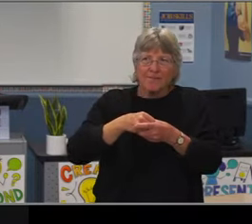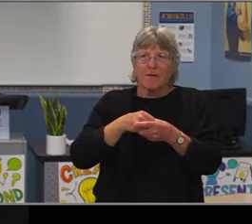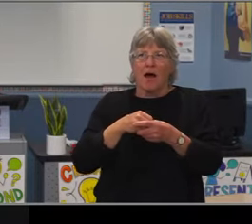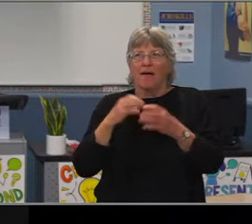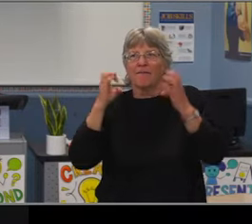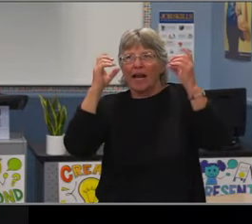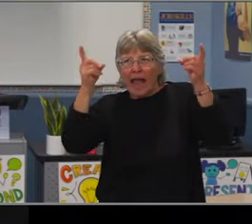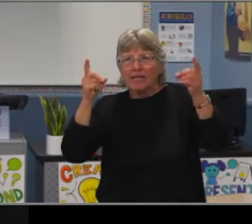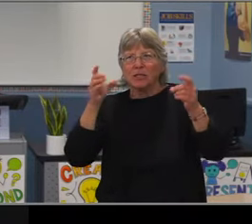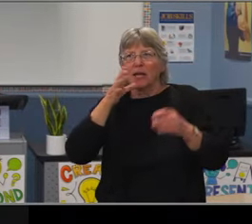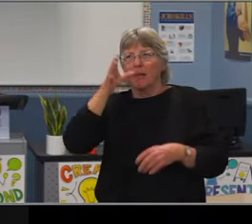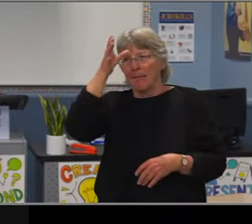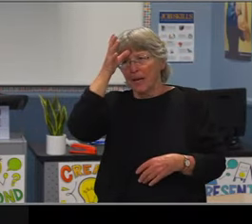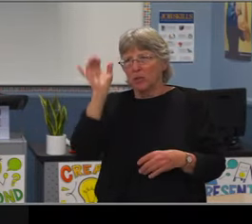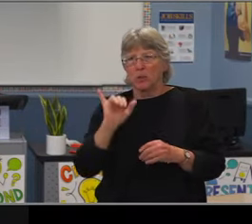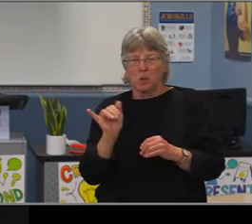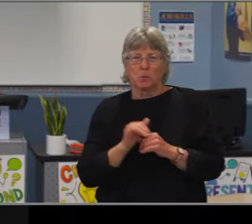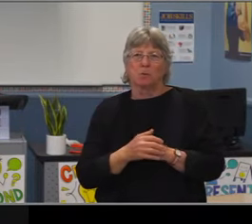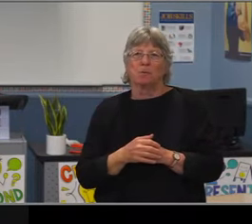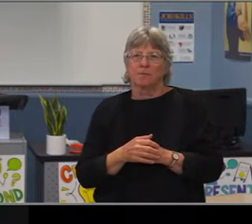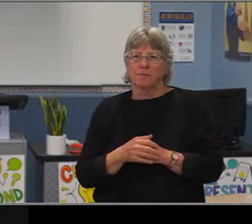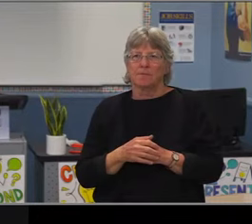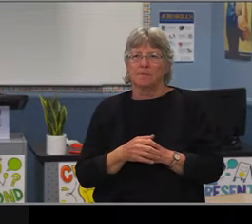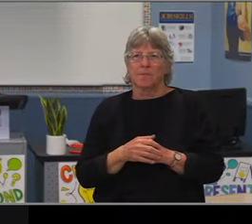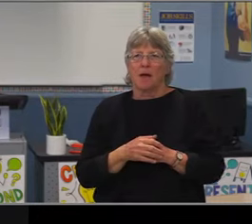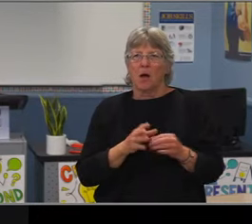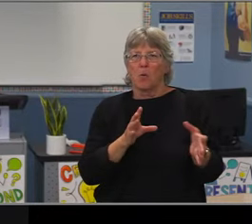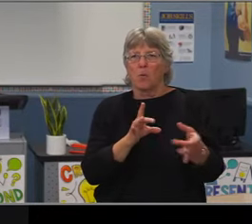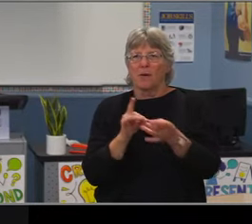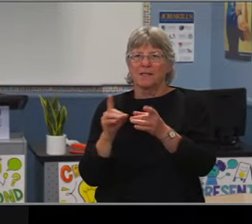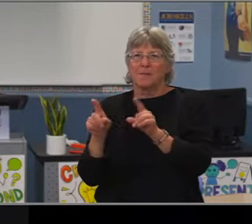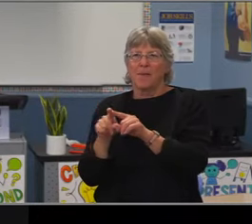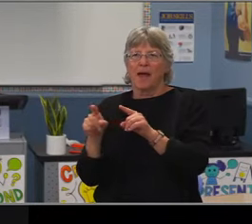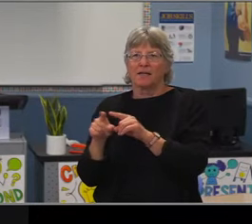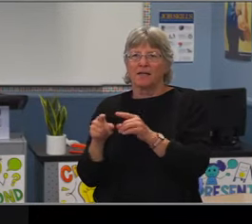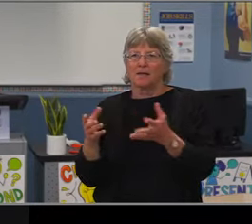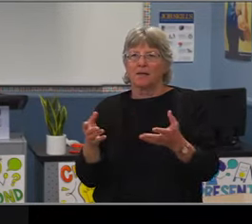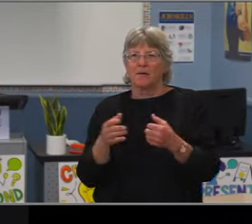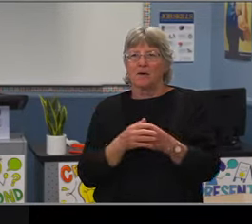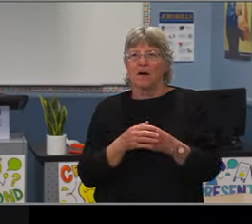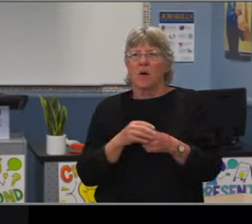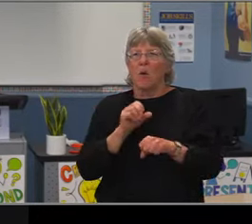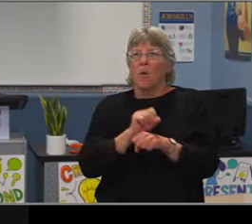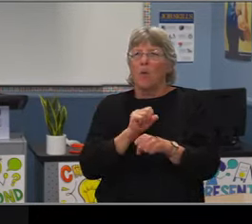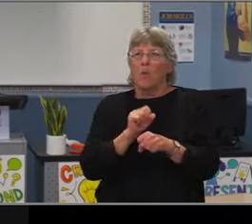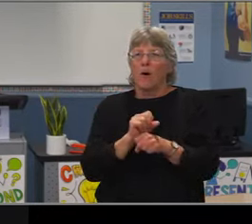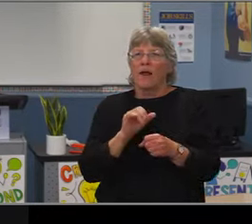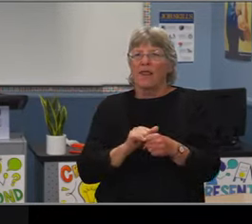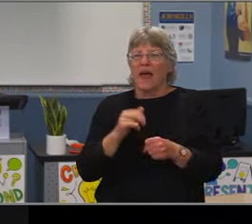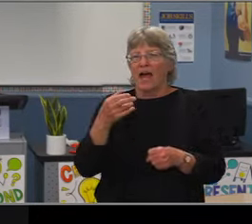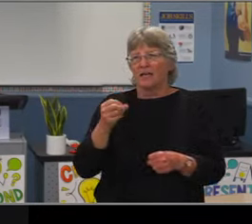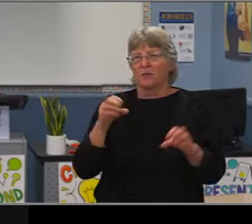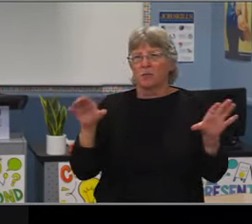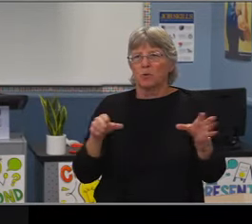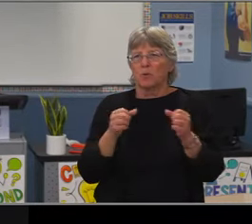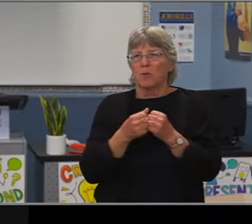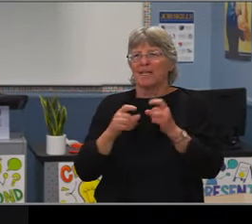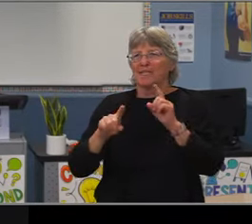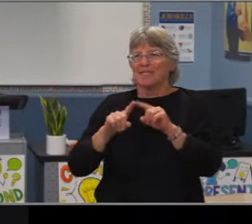almost 1400 students at one point, and is now our second largest K-8 school with Muir being our largest.